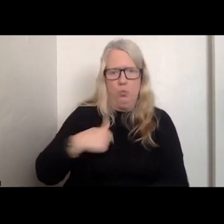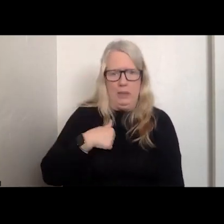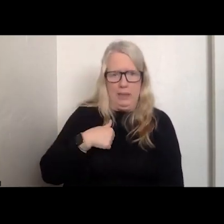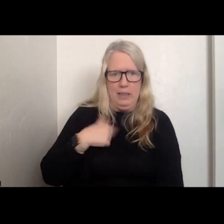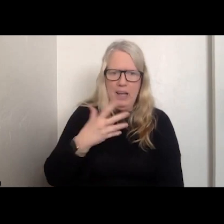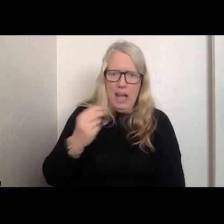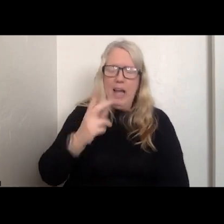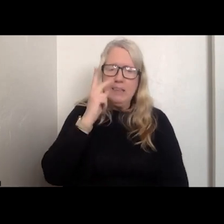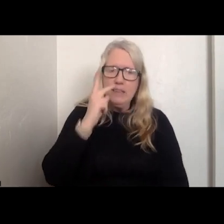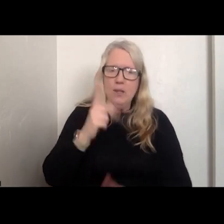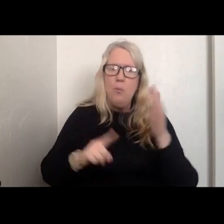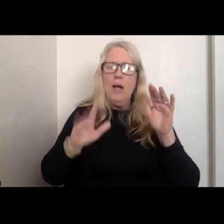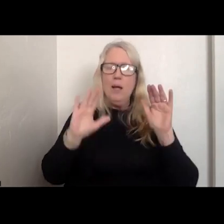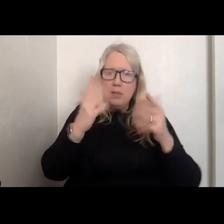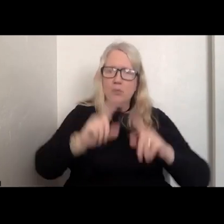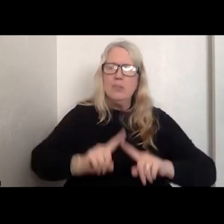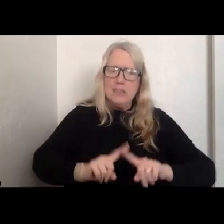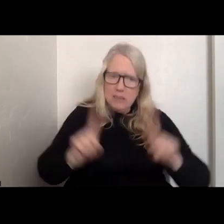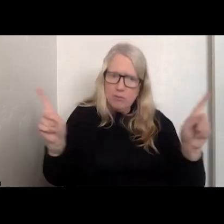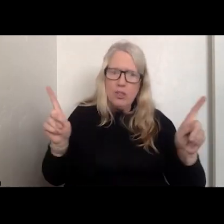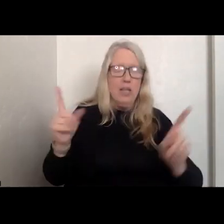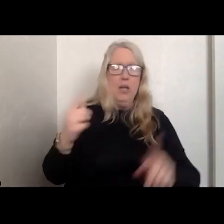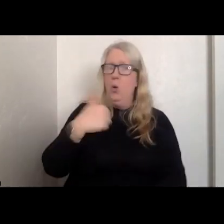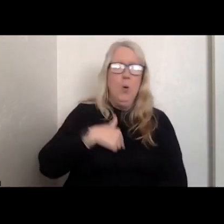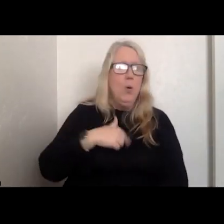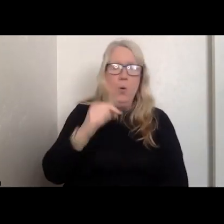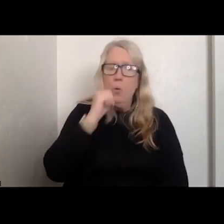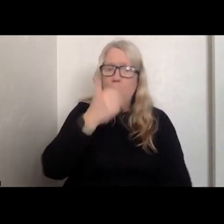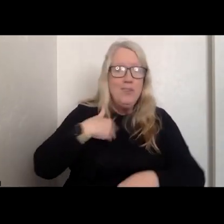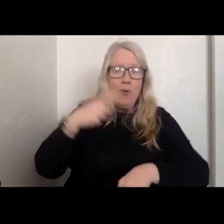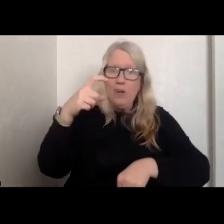IT IS DIFFERENT. UP HERE WE DON'T HAVE A TIME FRAME. WE ARE NOT